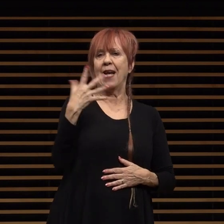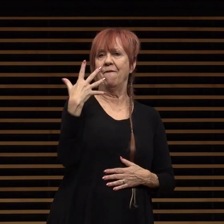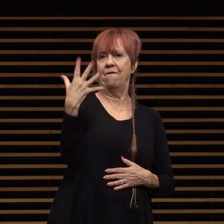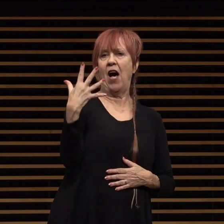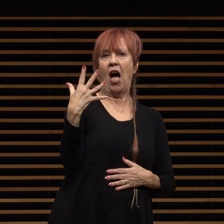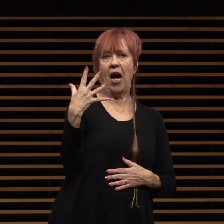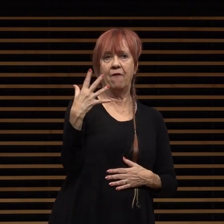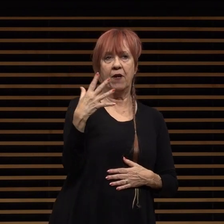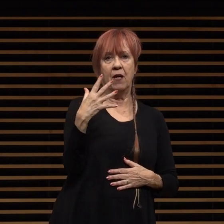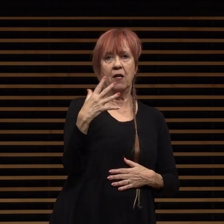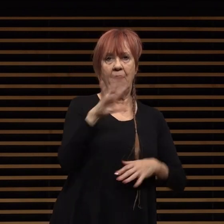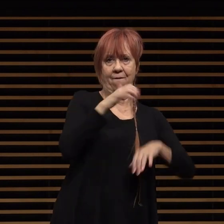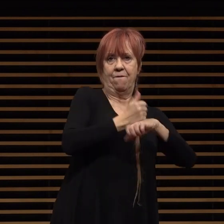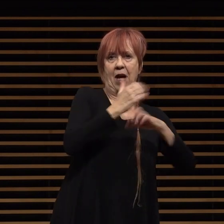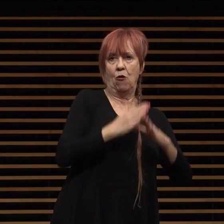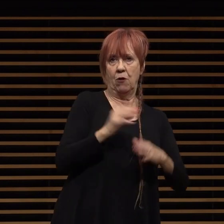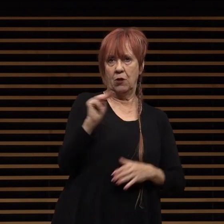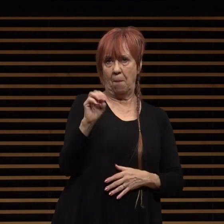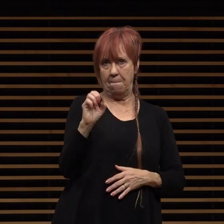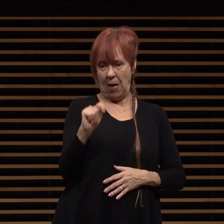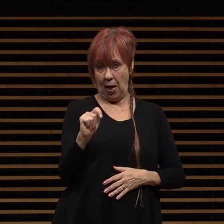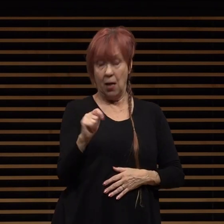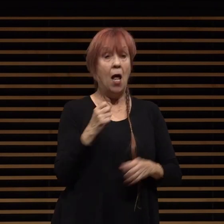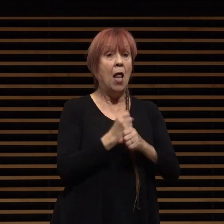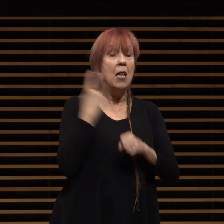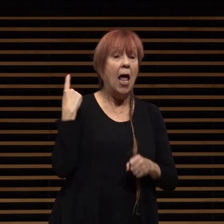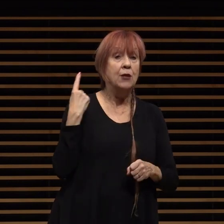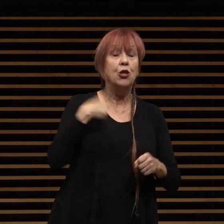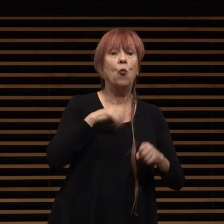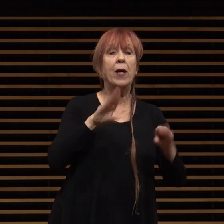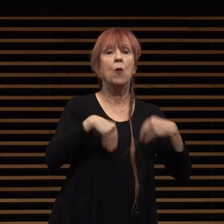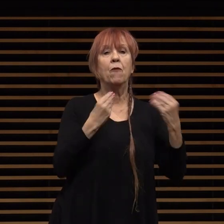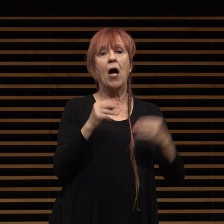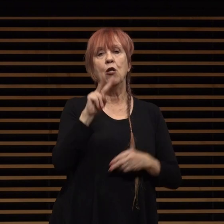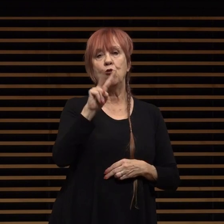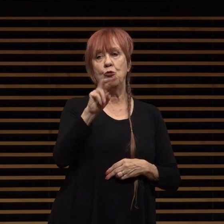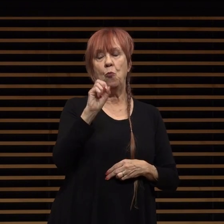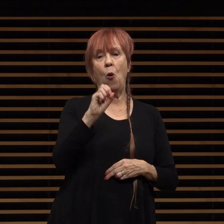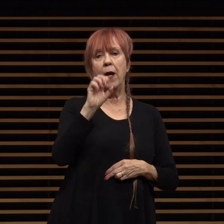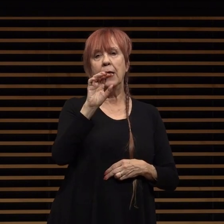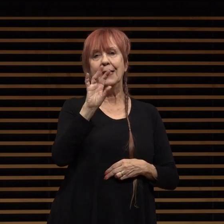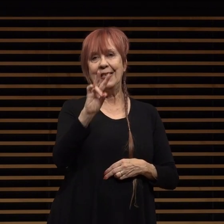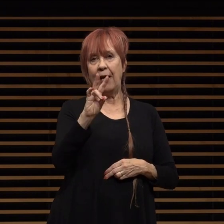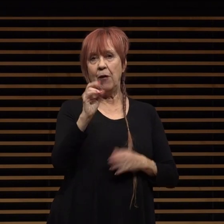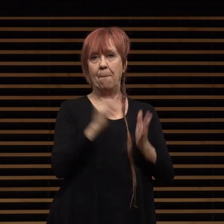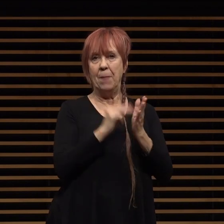last year pwp provided 2.74 million